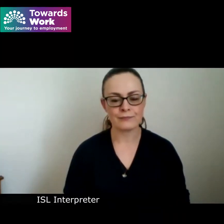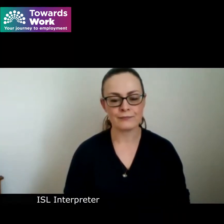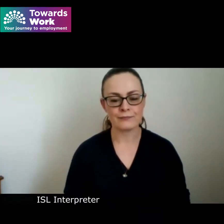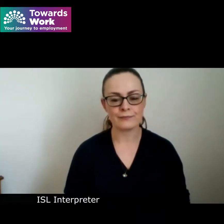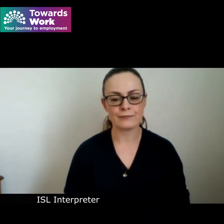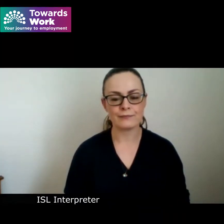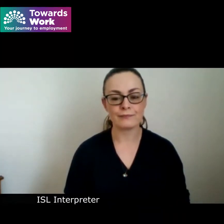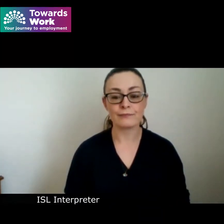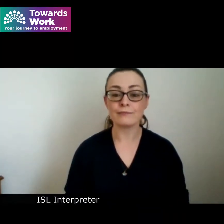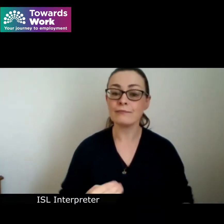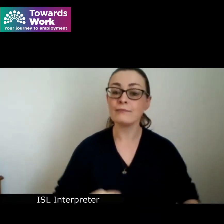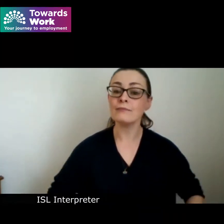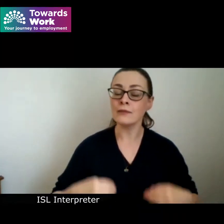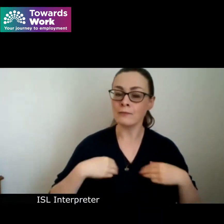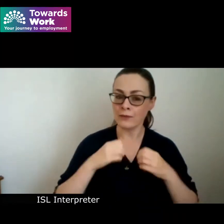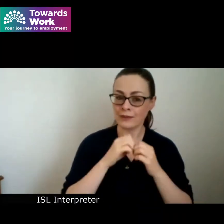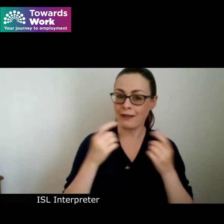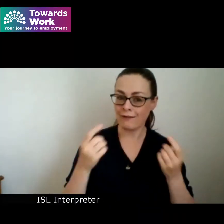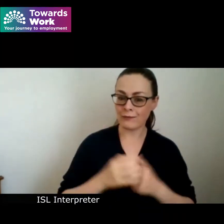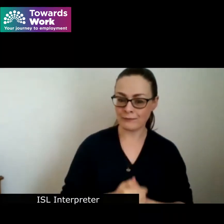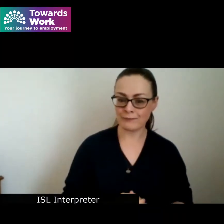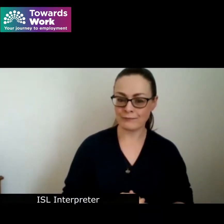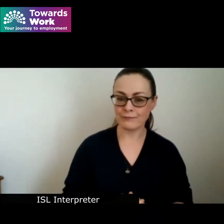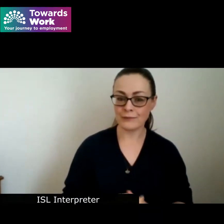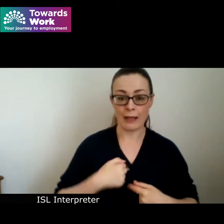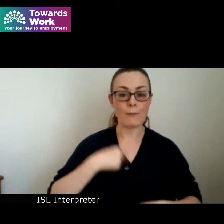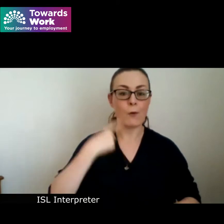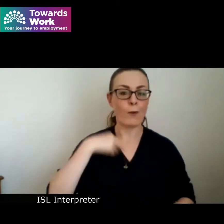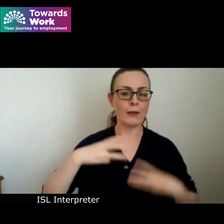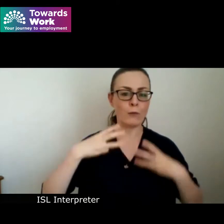Good morning everybody I am a white female with brown hair